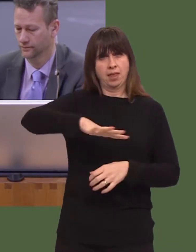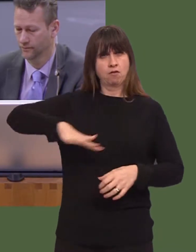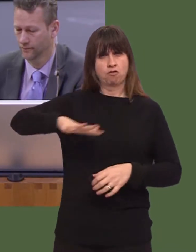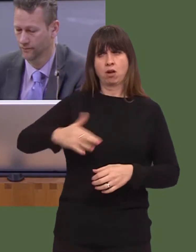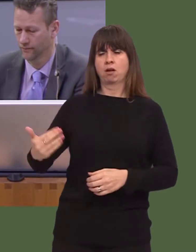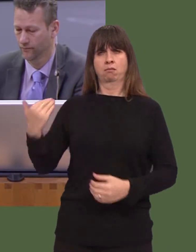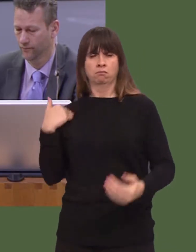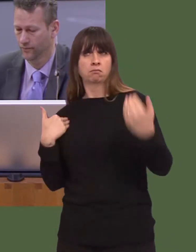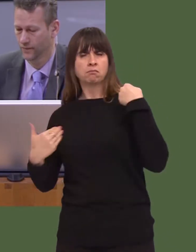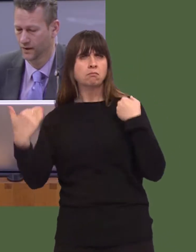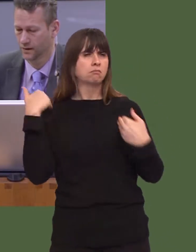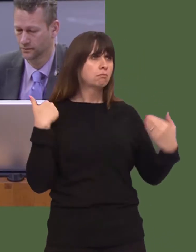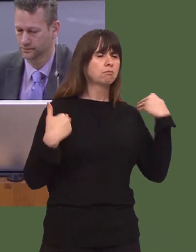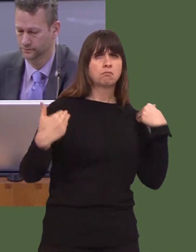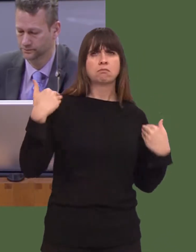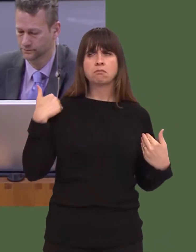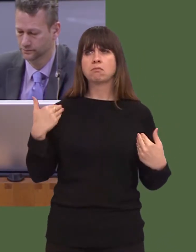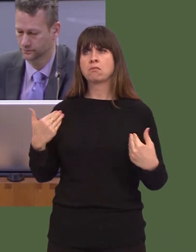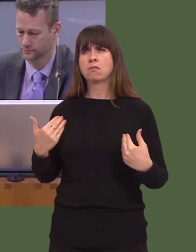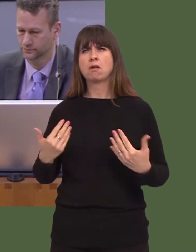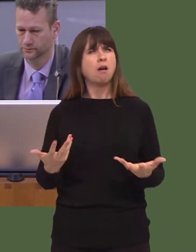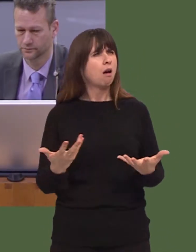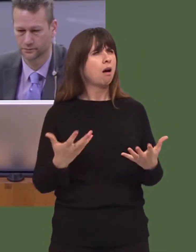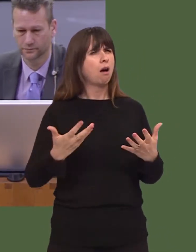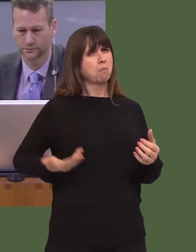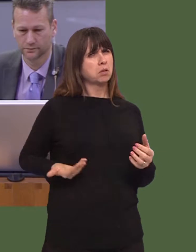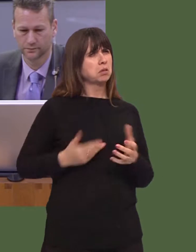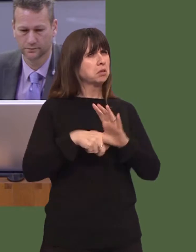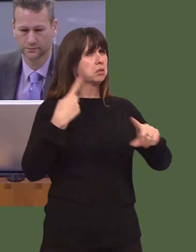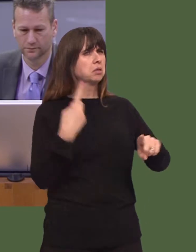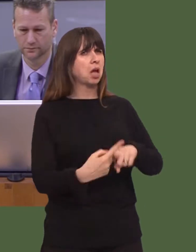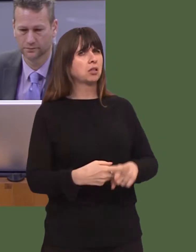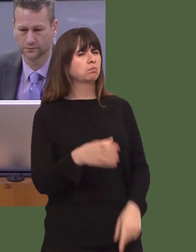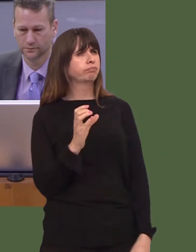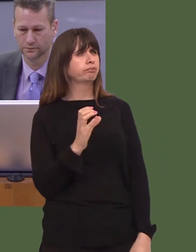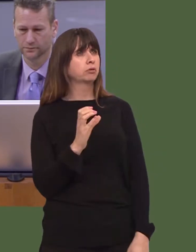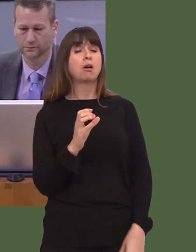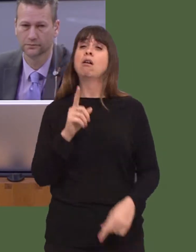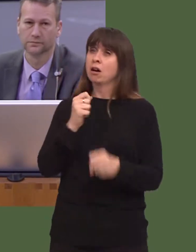in west Wales complaining about business rates. Although your Government announced additional funding for high-street businesses, there